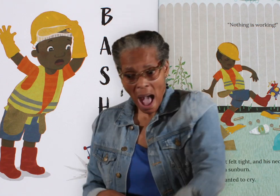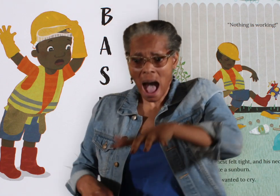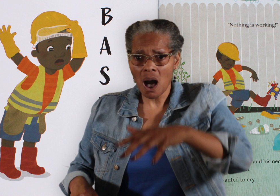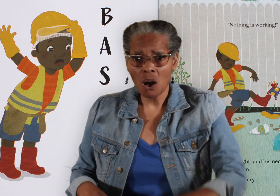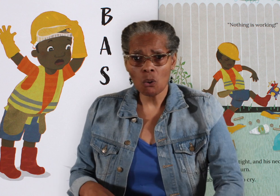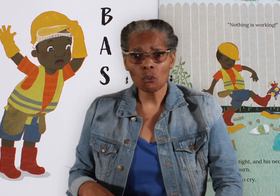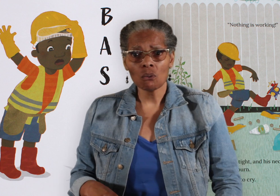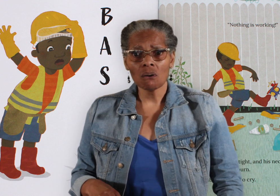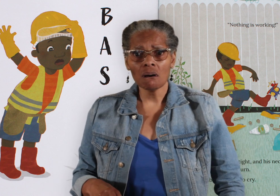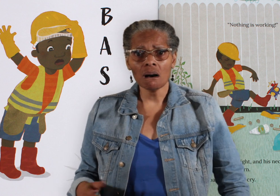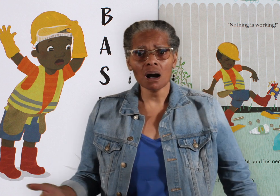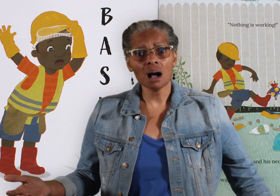BASH!